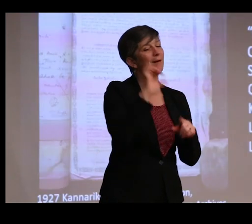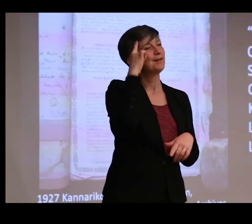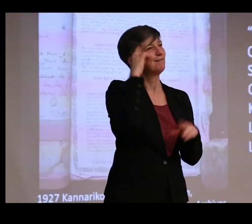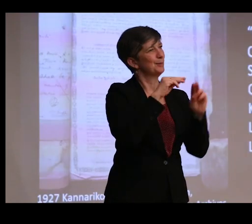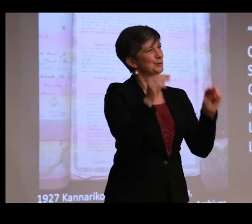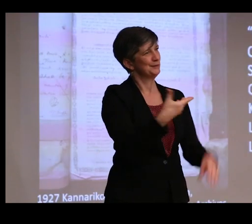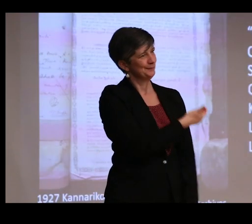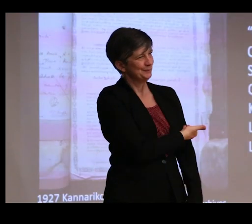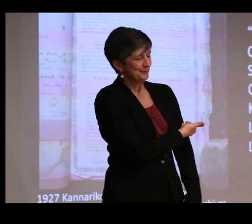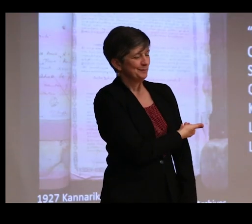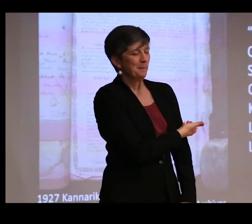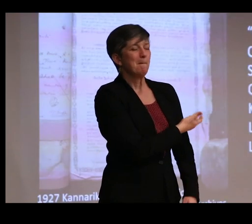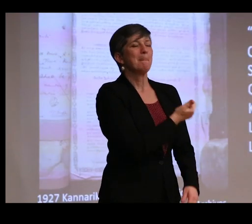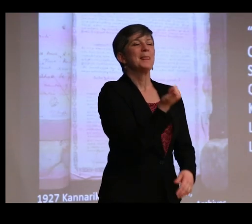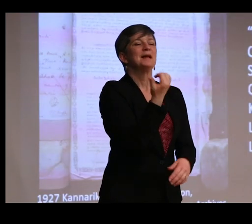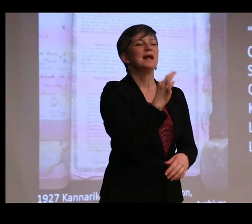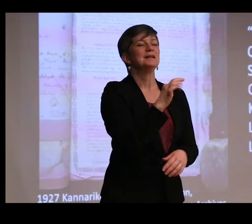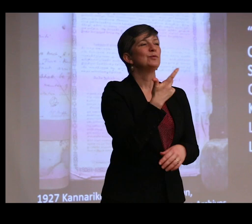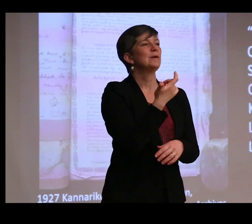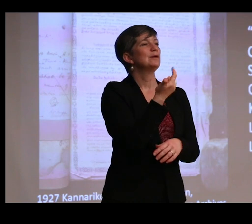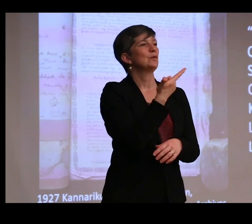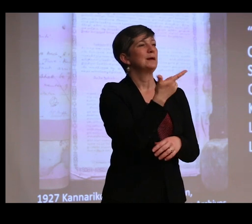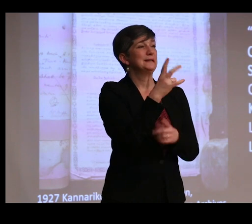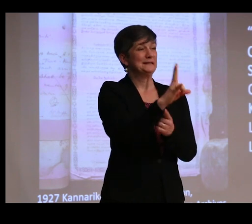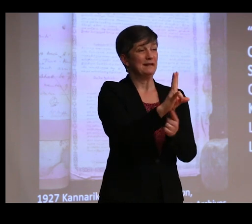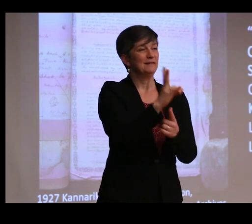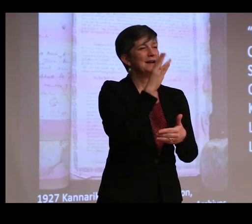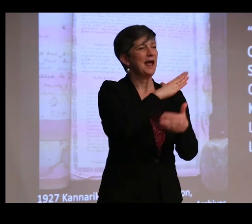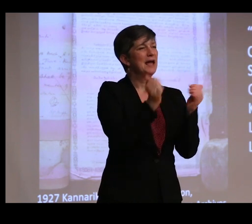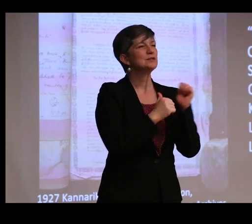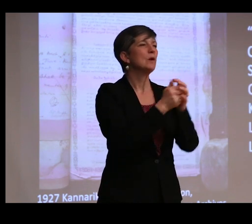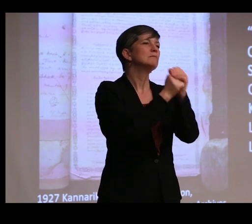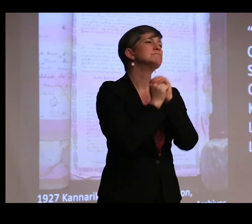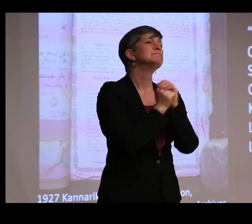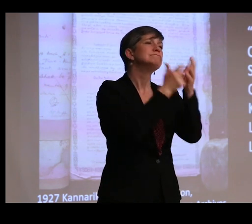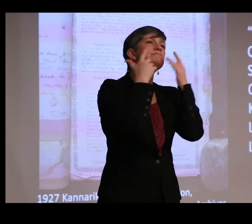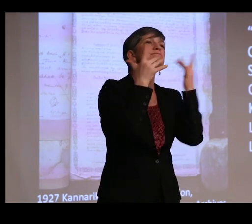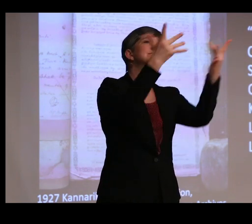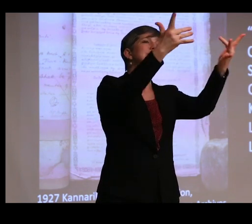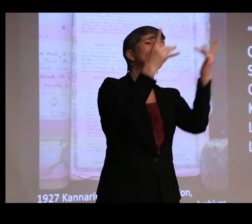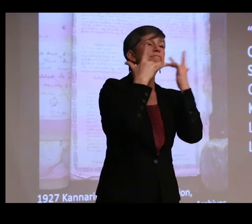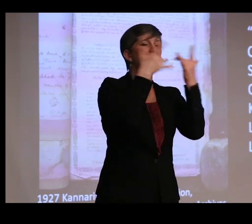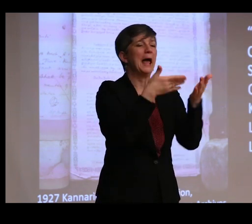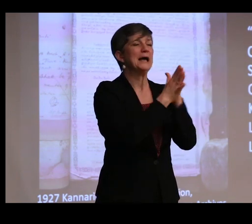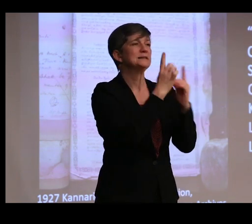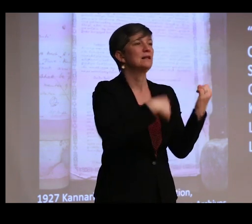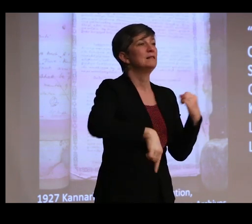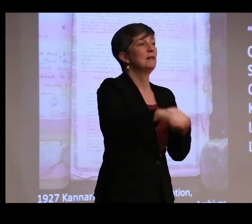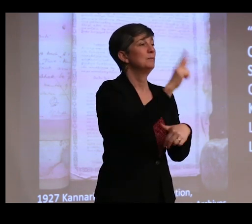The 1927 petition ends with a devotional song, "Plea to the Devotees," asking them to build a new temple